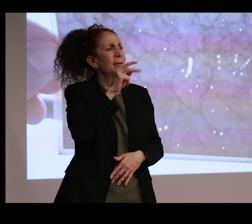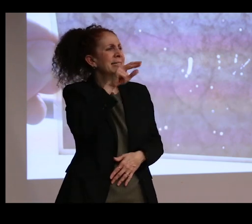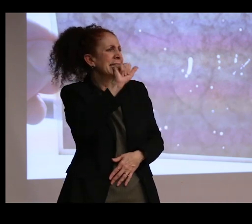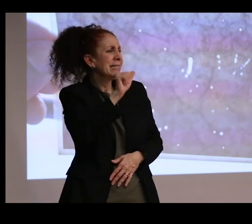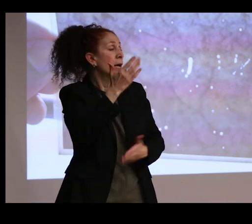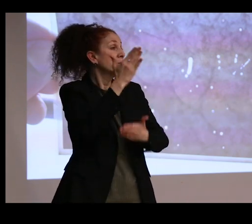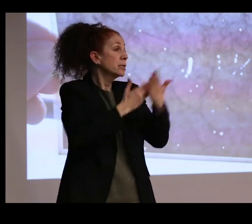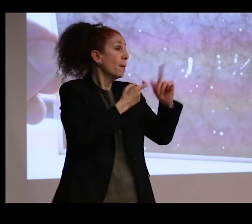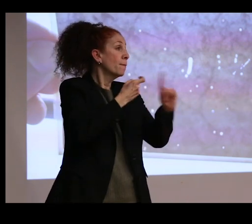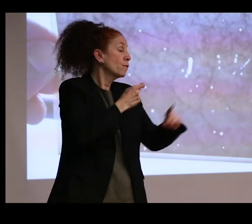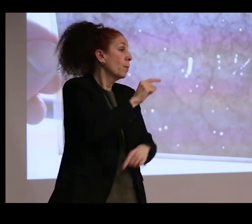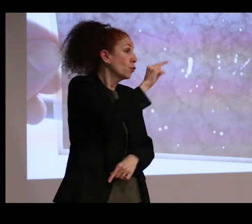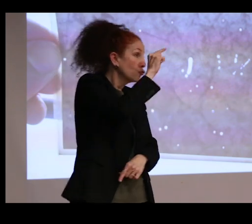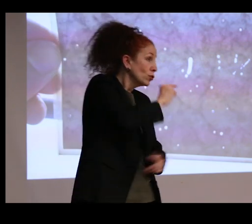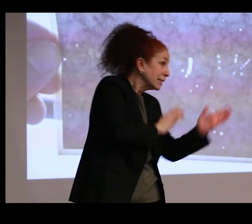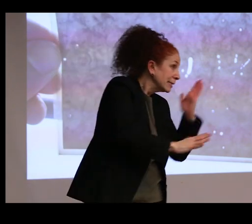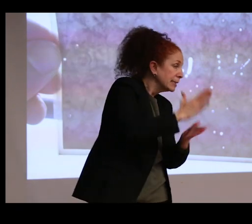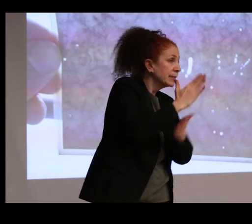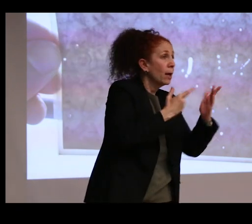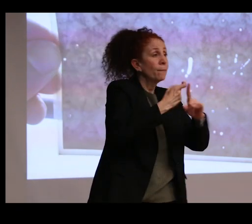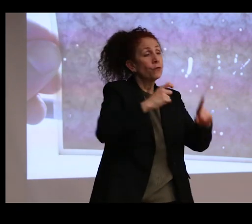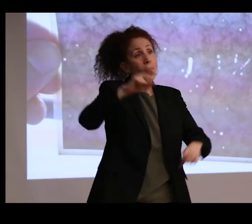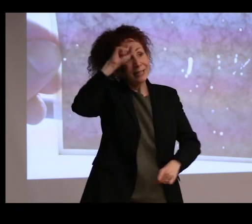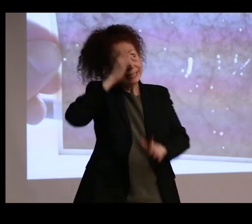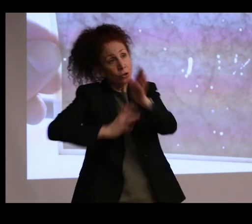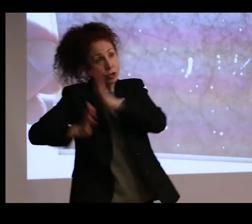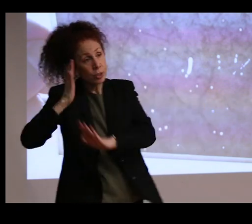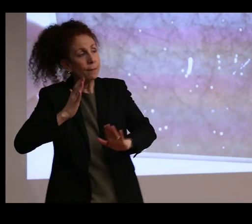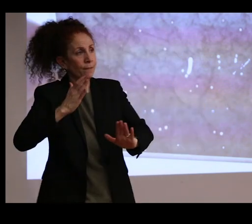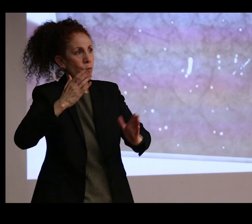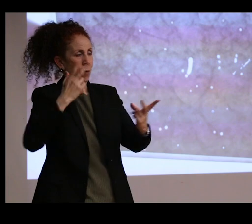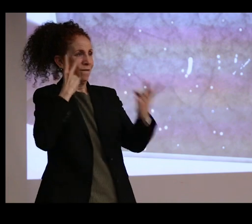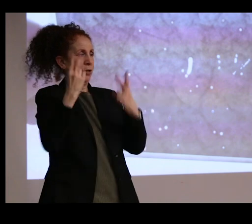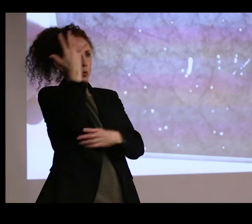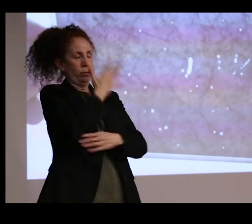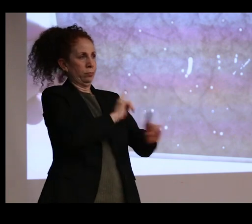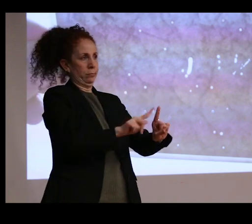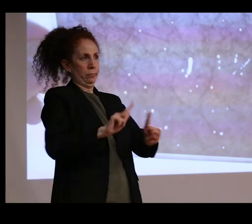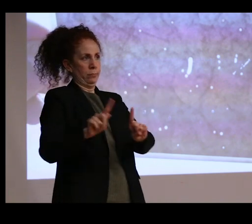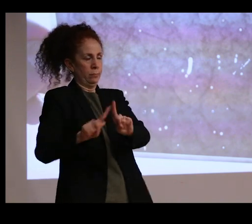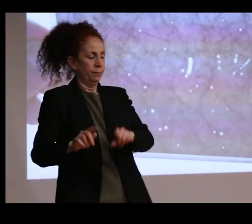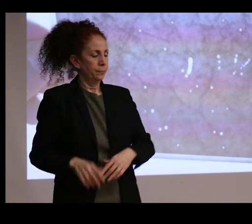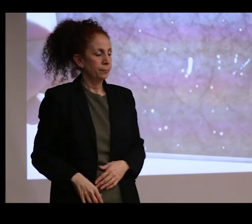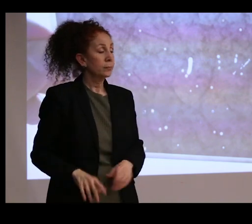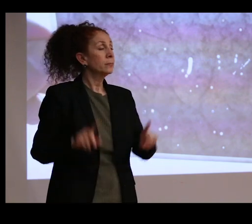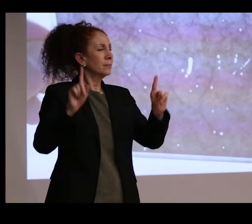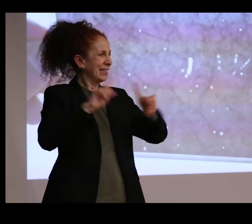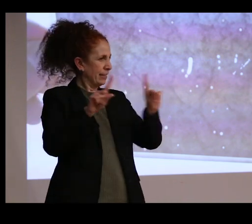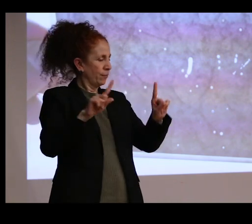and in ancient Egypt to create specific visual effects. But when things get collected, this term patina